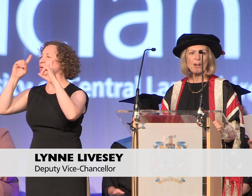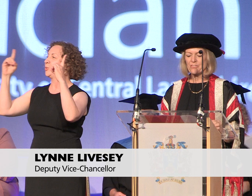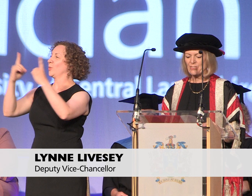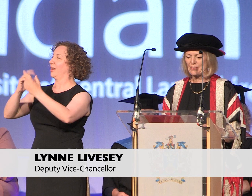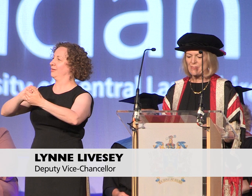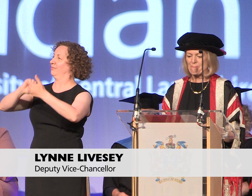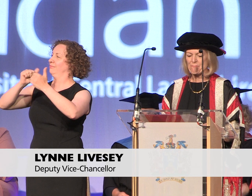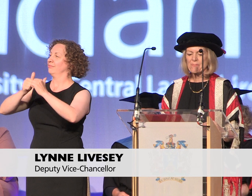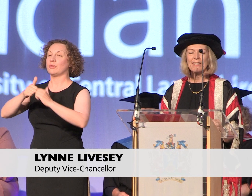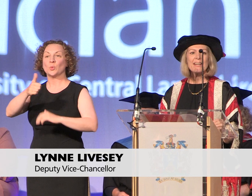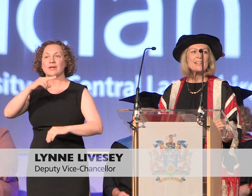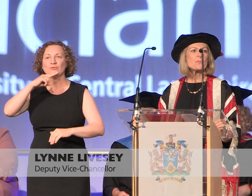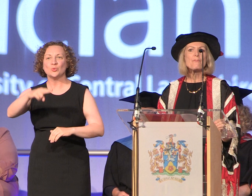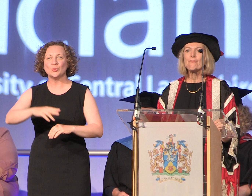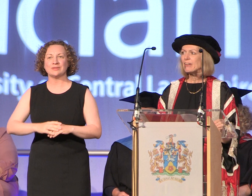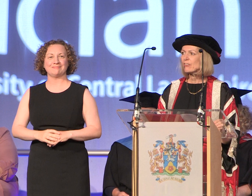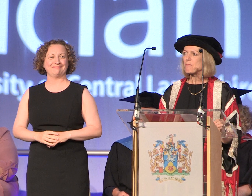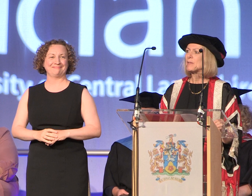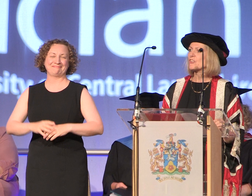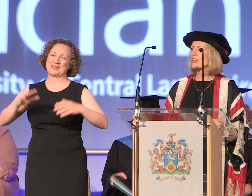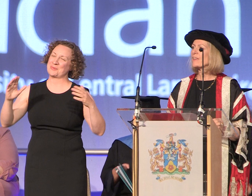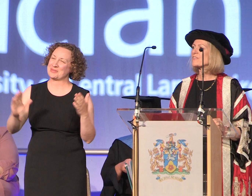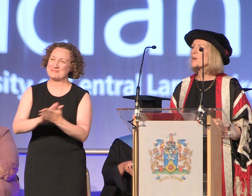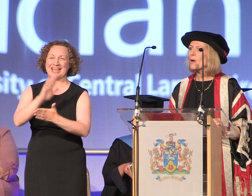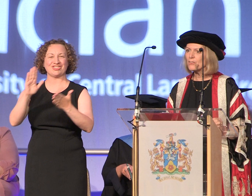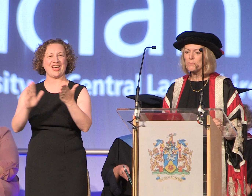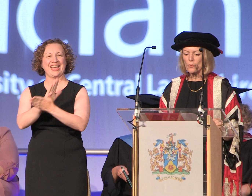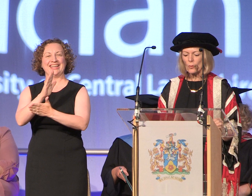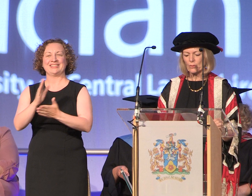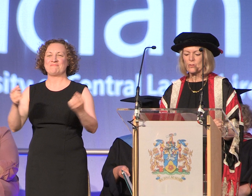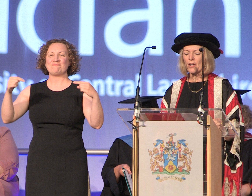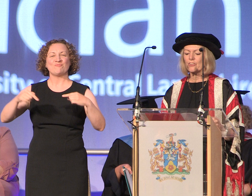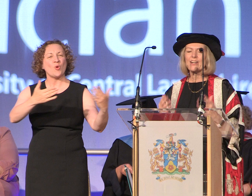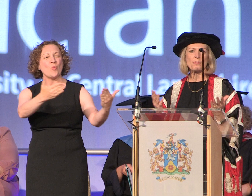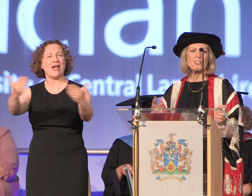afternoon it's with very great pleasure that I welcome you all to our graduation